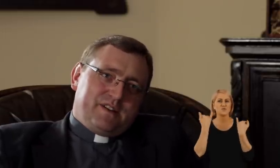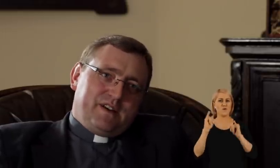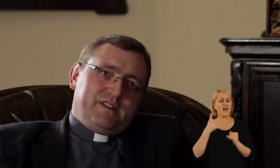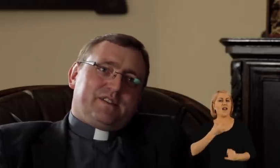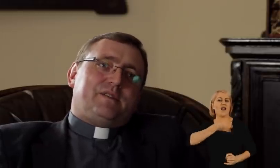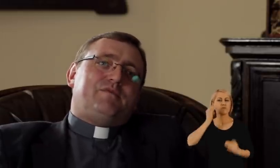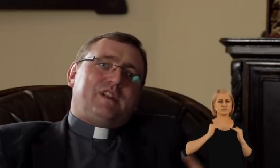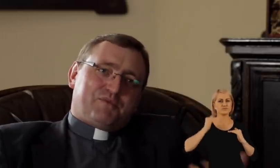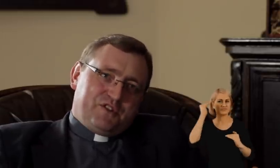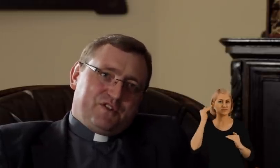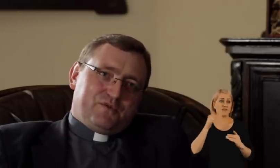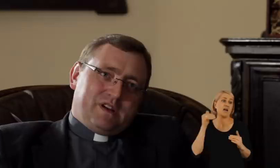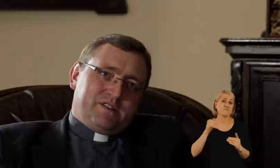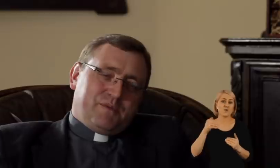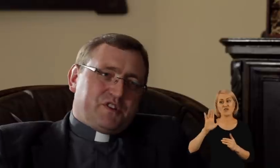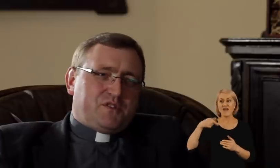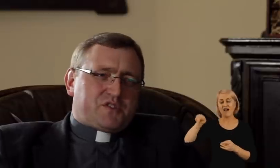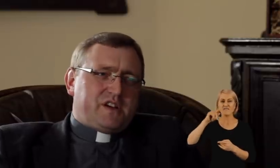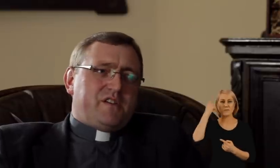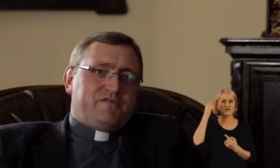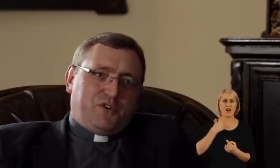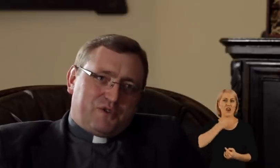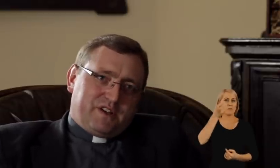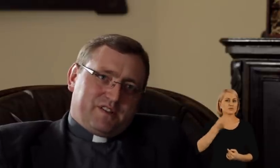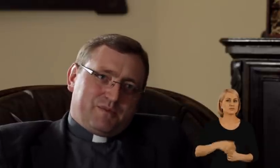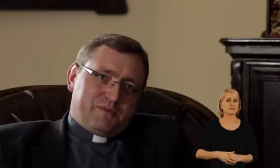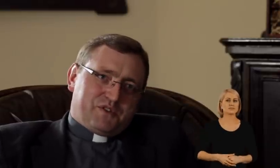My situation is better, so maybe I am better than you are.